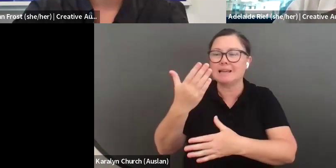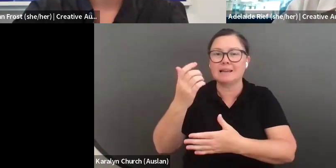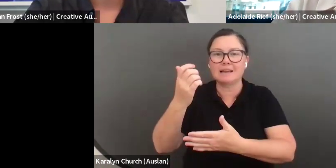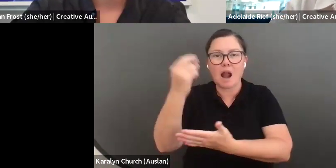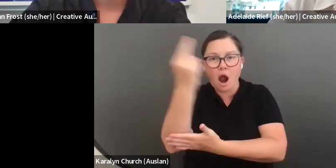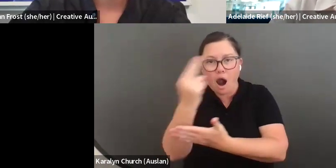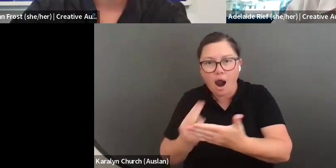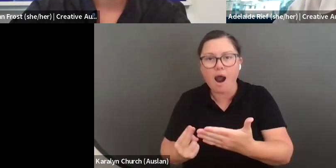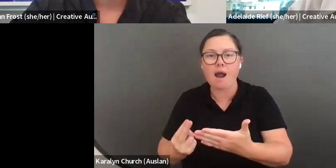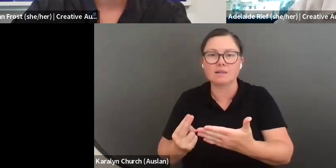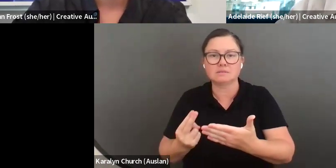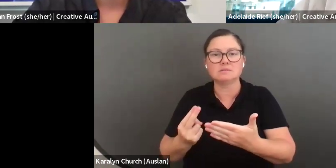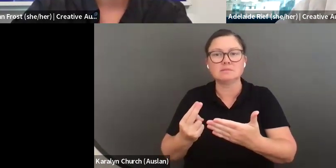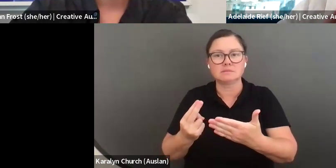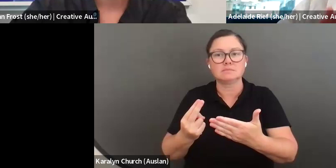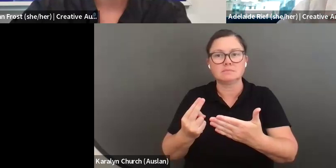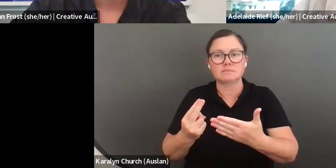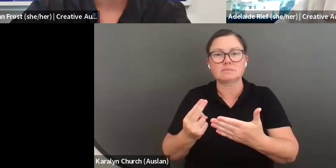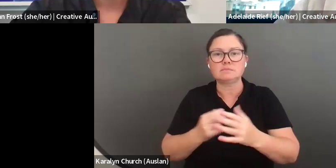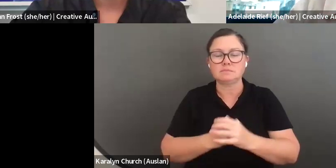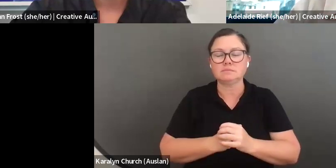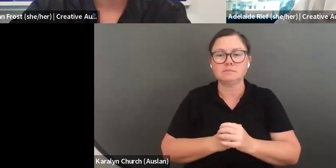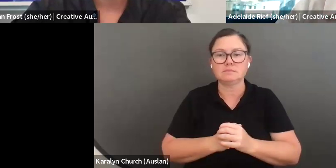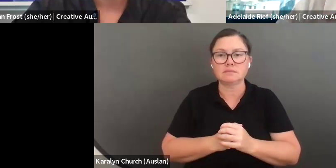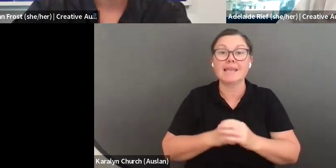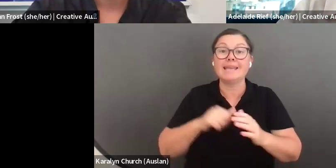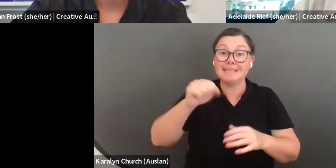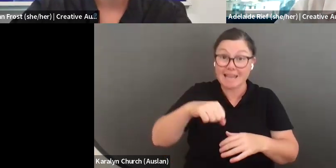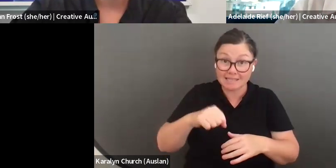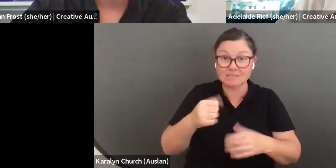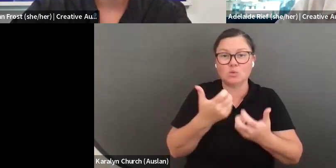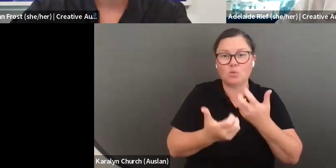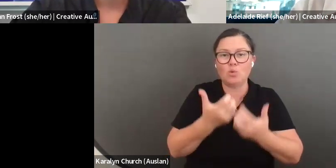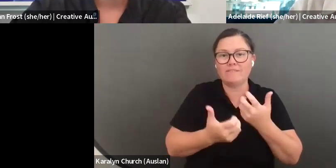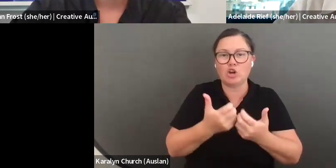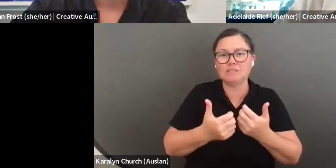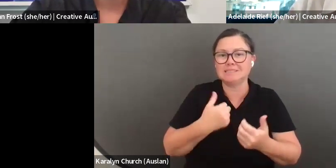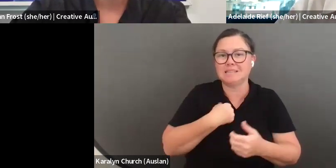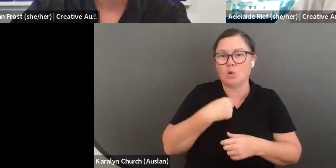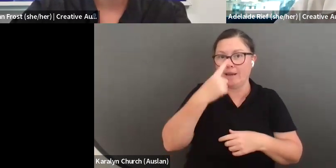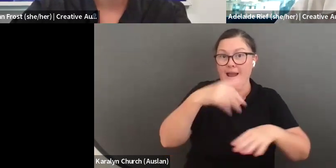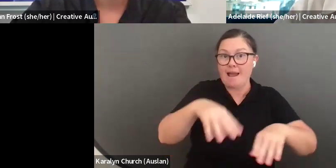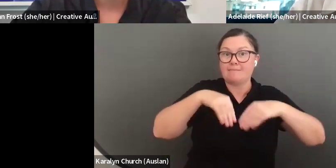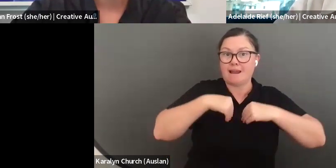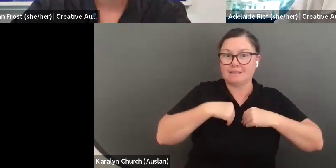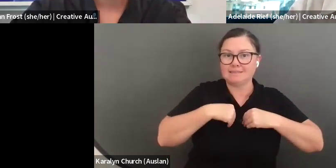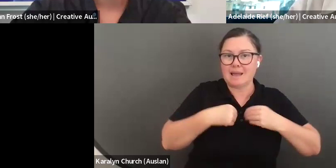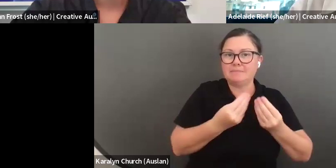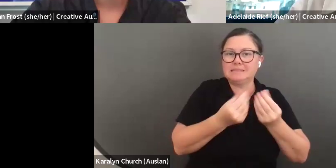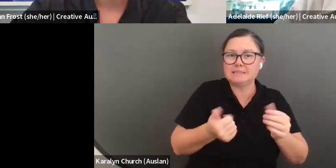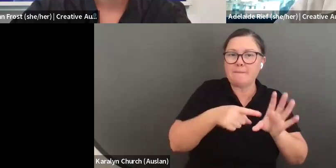studying in an arts and culture related degree. That you have some experience as a practising artist or creative worker outside